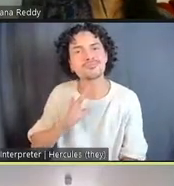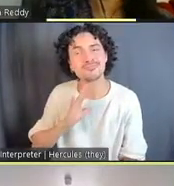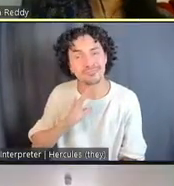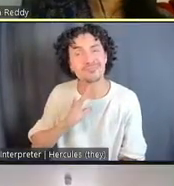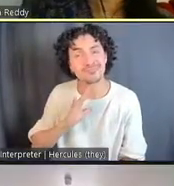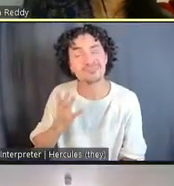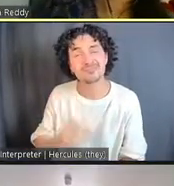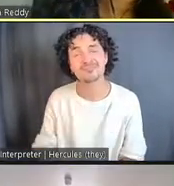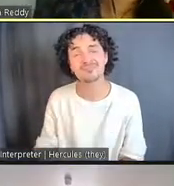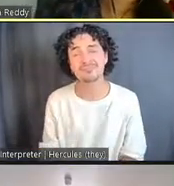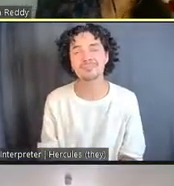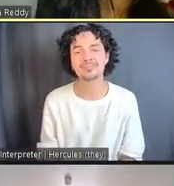Thank you.